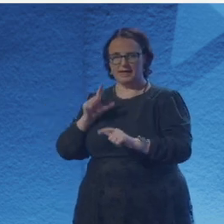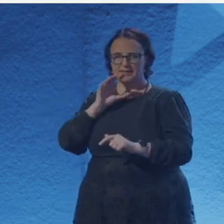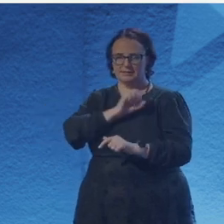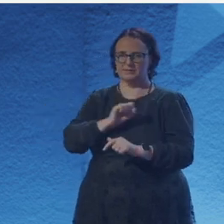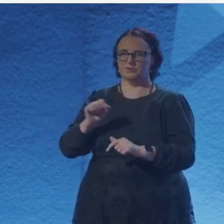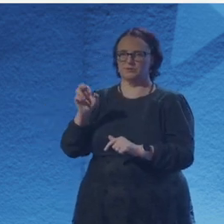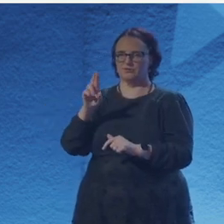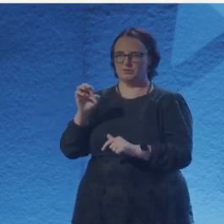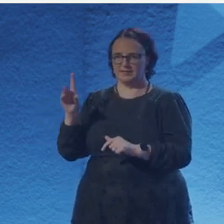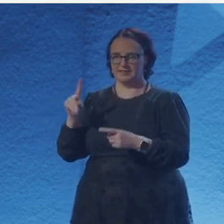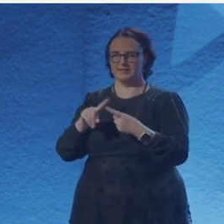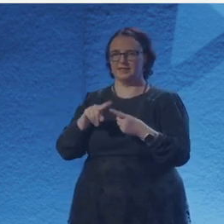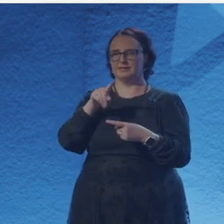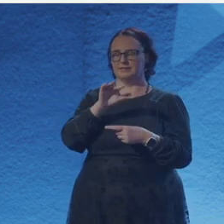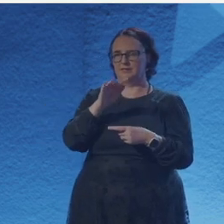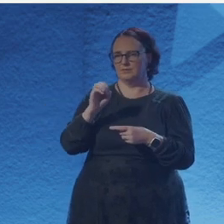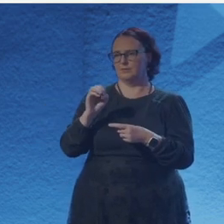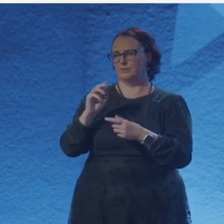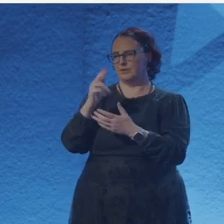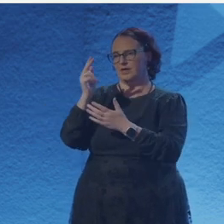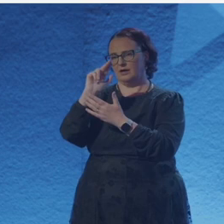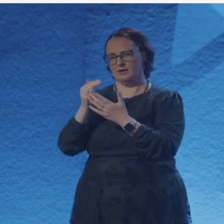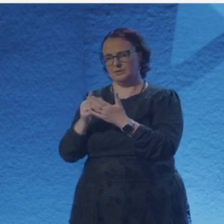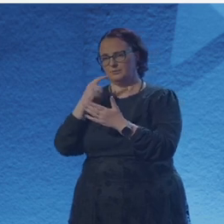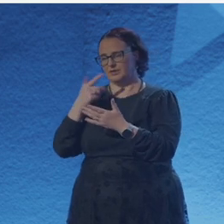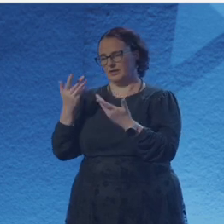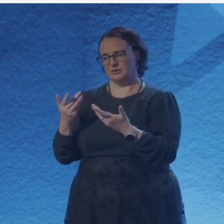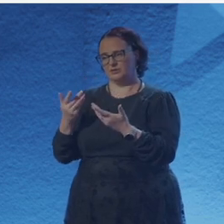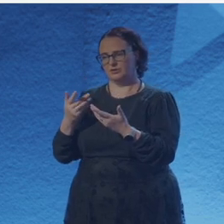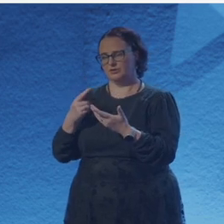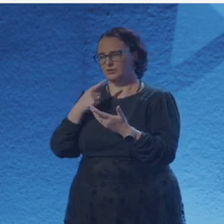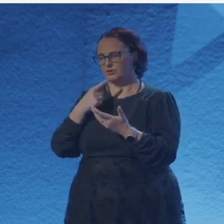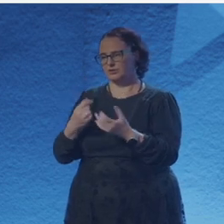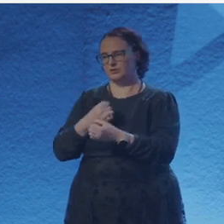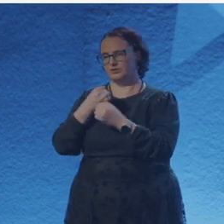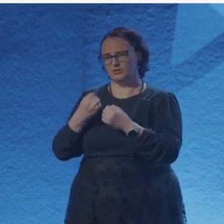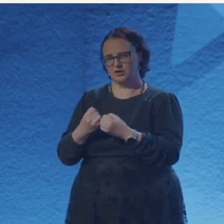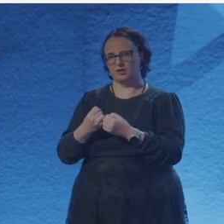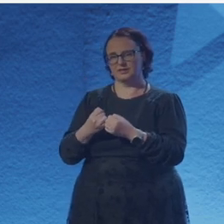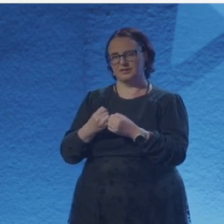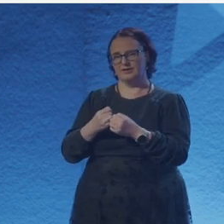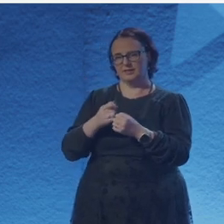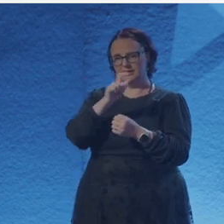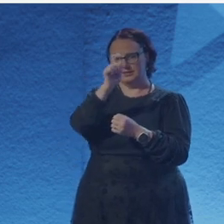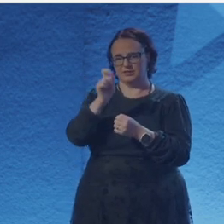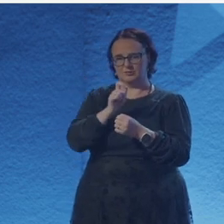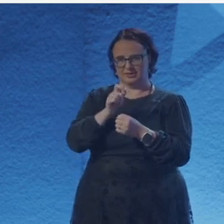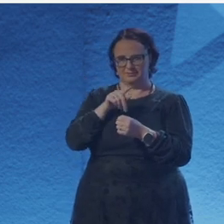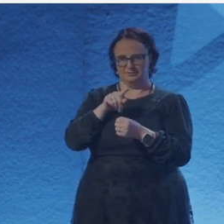Em, they might all be Star Trek themed, but that's also so I suppose you all come from such different backgrounds.